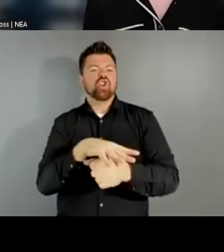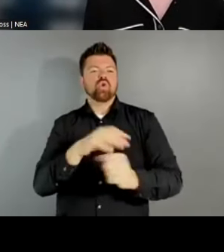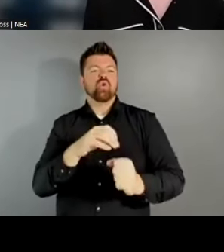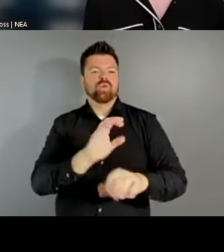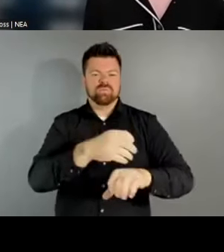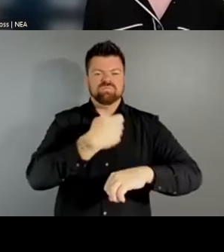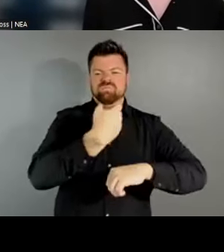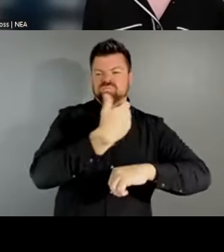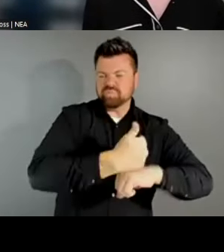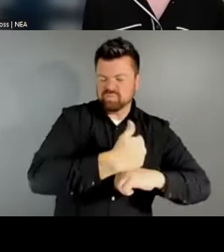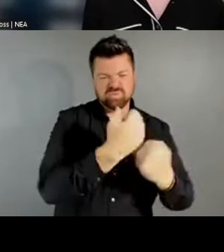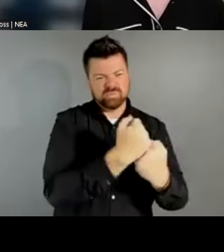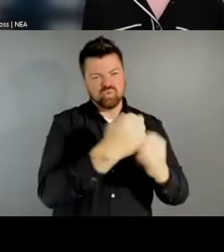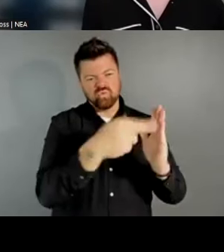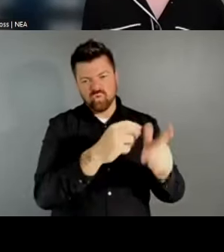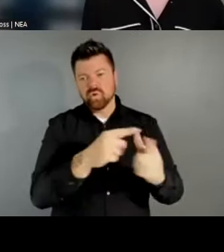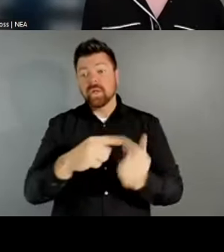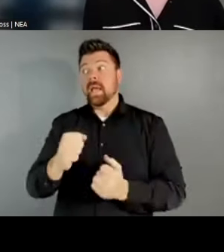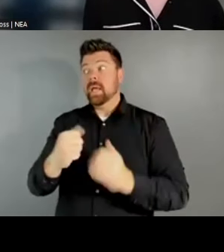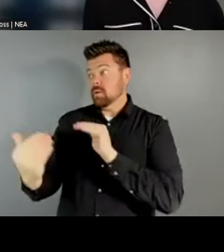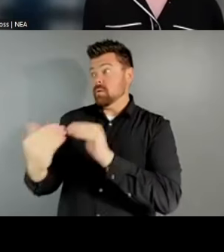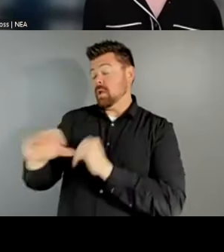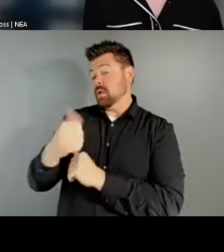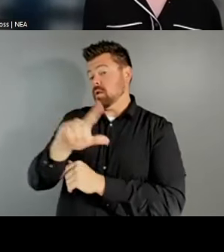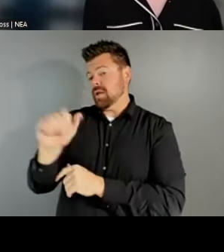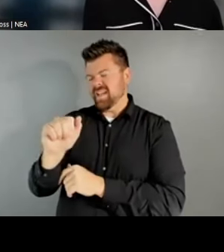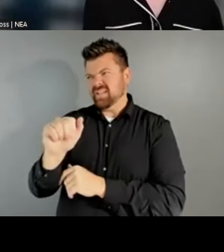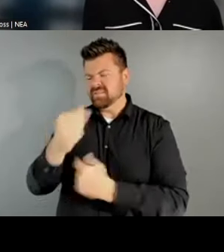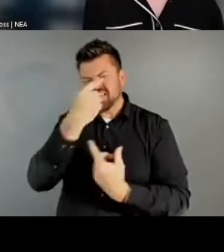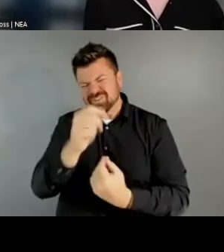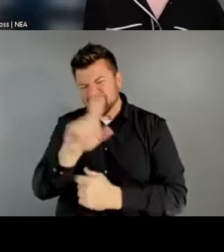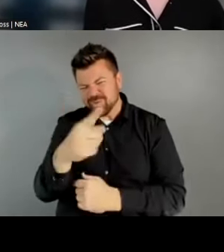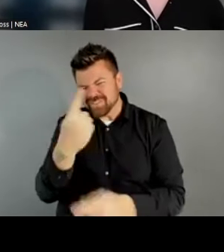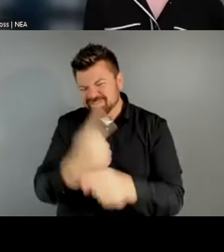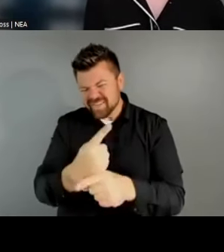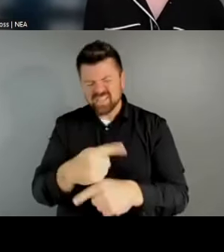other local practitioners. And it's an interesting question, right? Because what do LAAs need? Well,